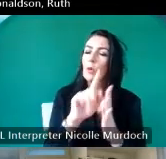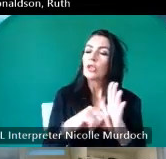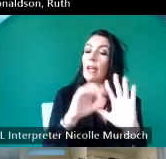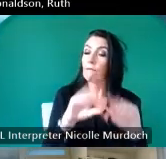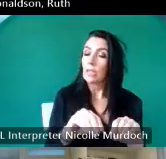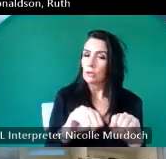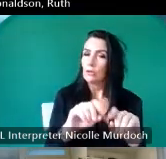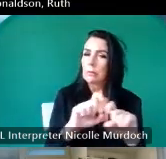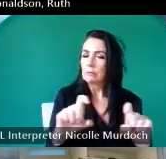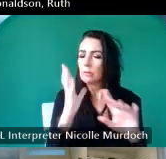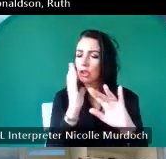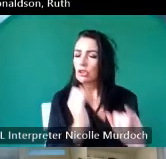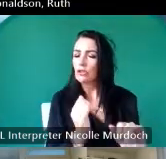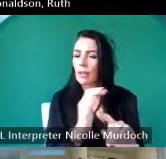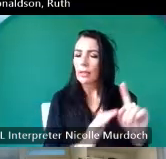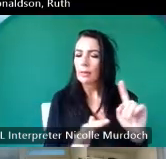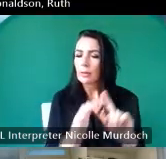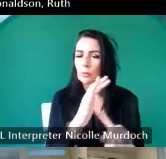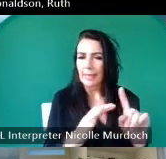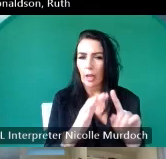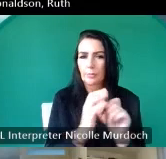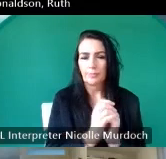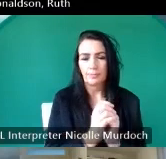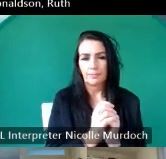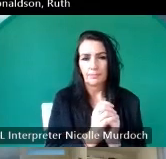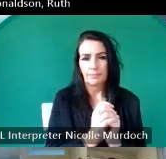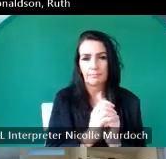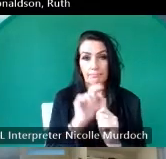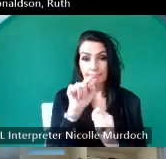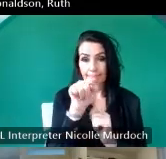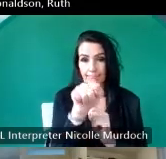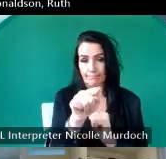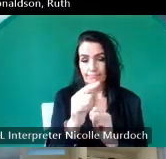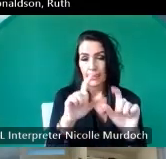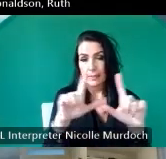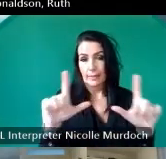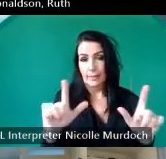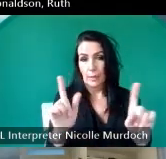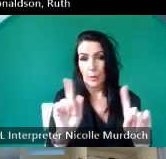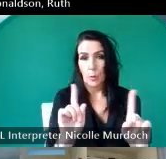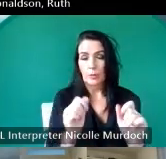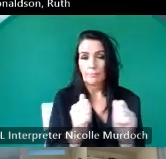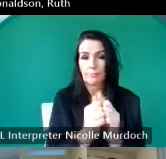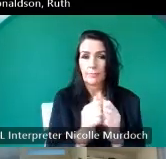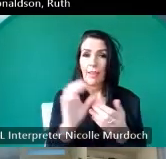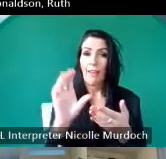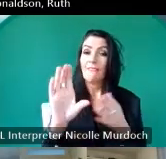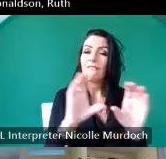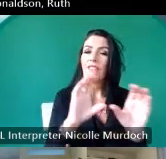and the final Slide the next slide that I'm going to present just shows our funders and everybody